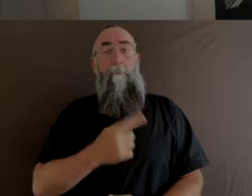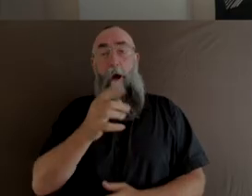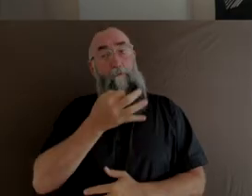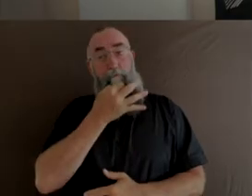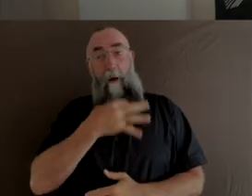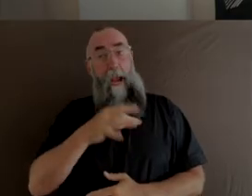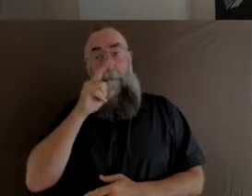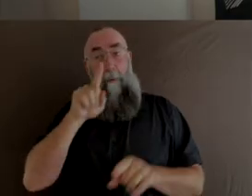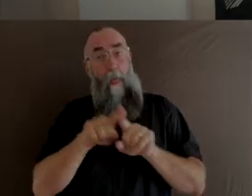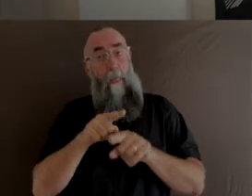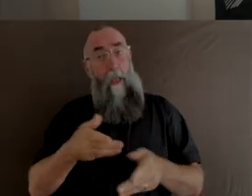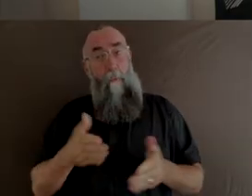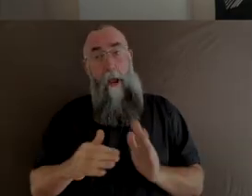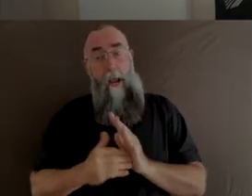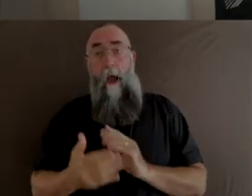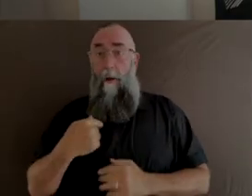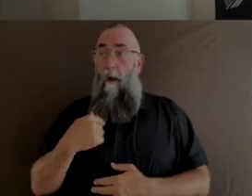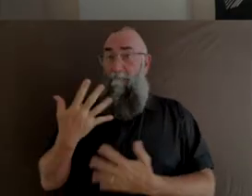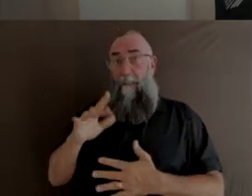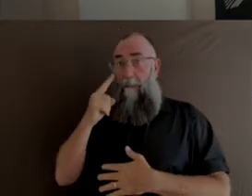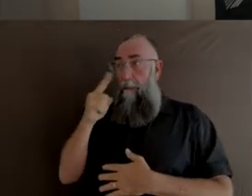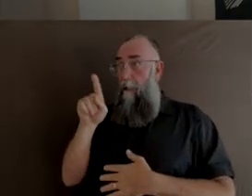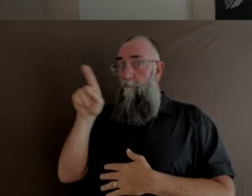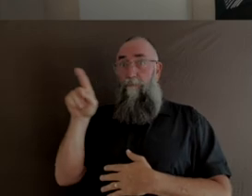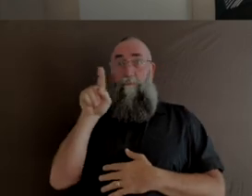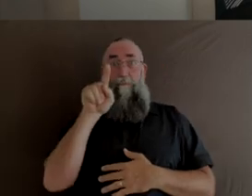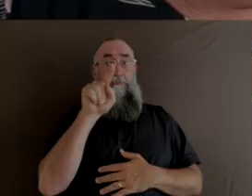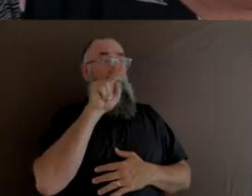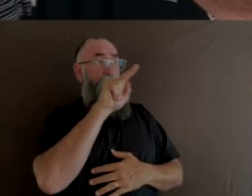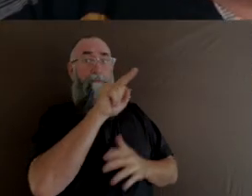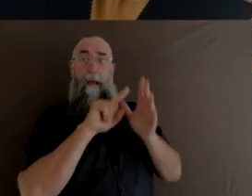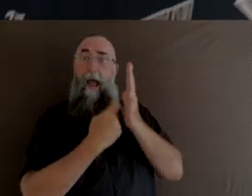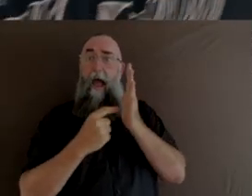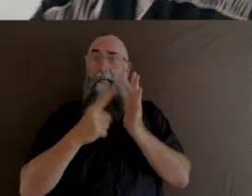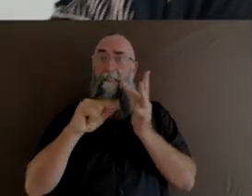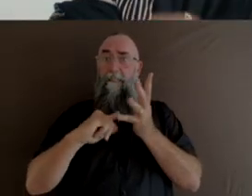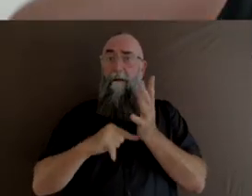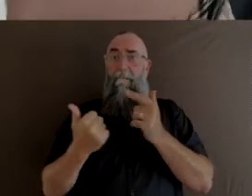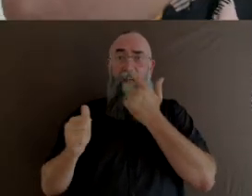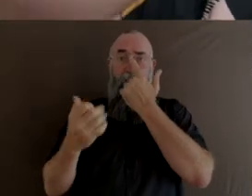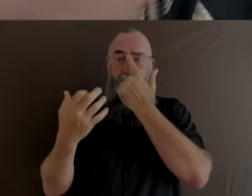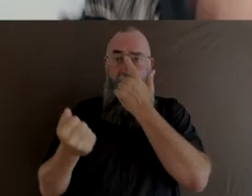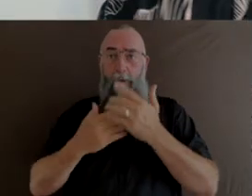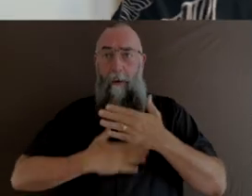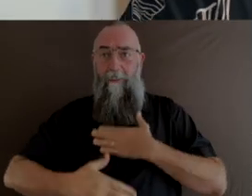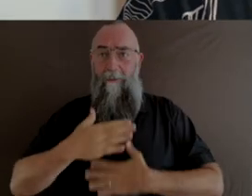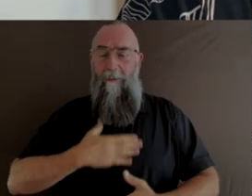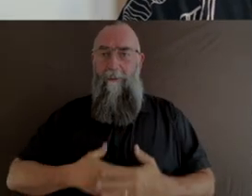But I've seen artists do it again and again and again. So, Marianne obviously, as we all know,